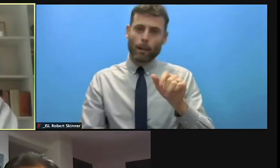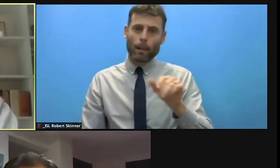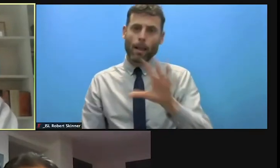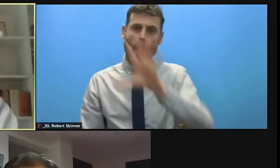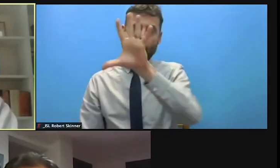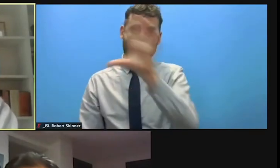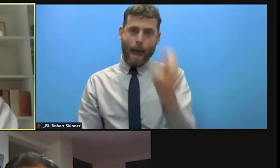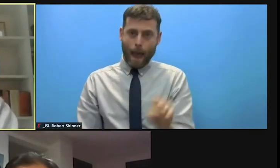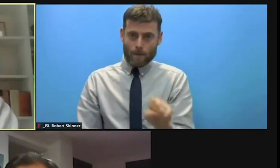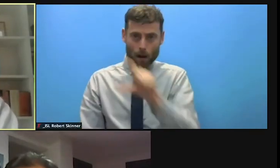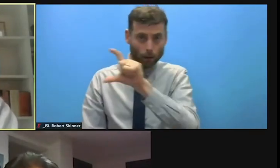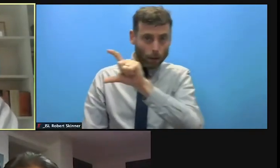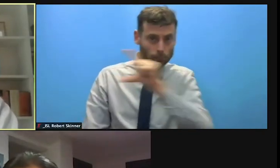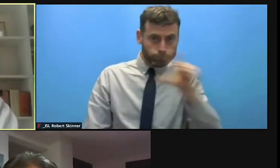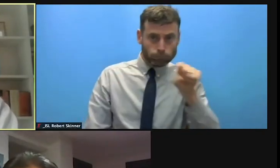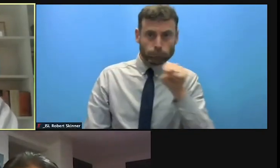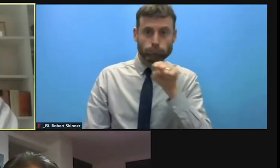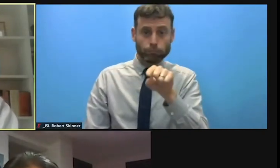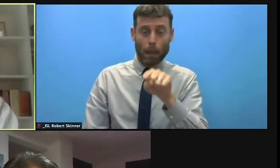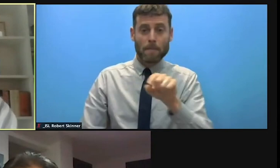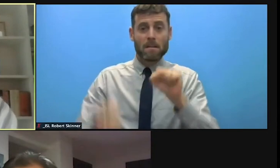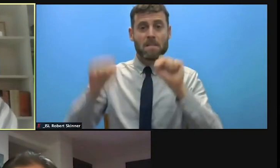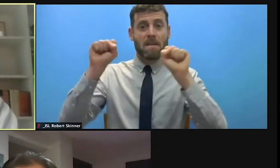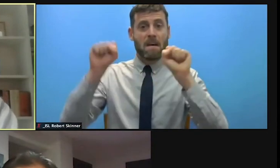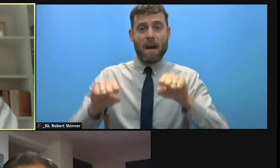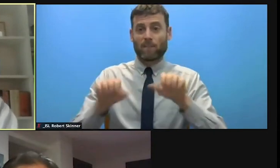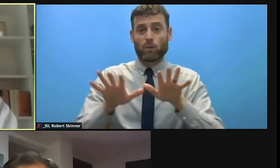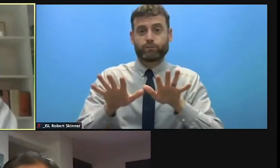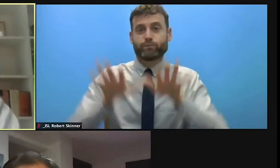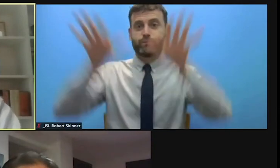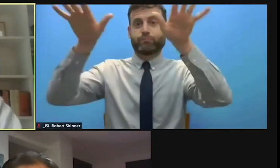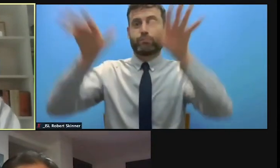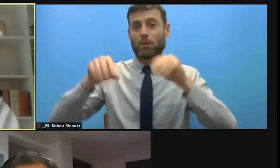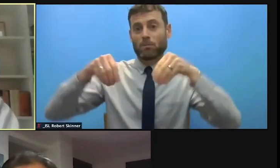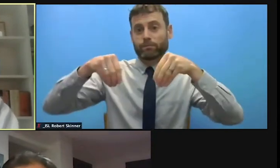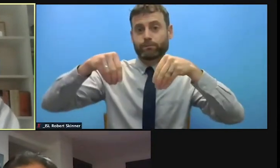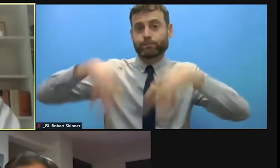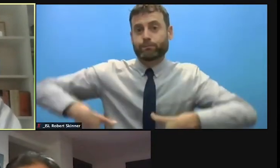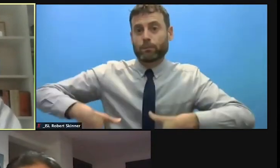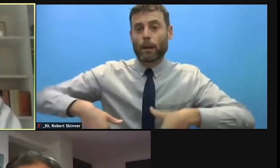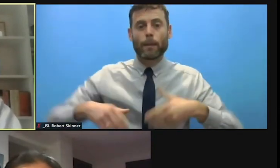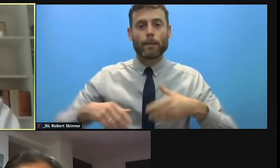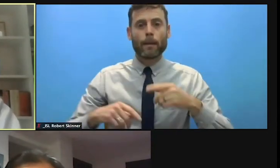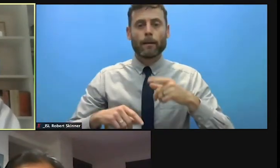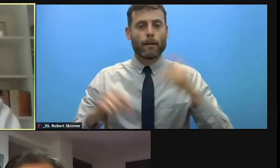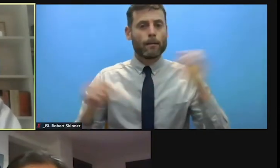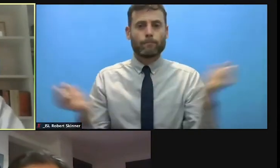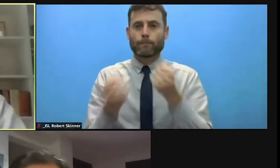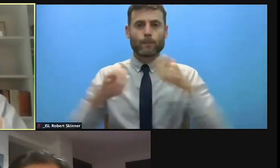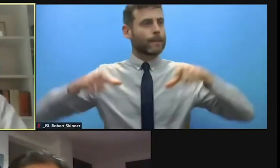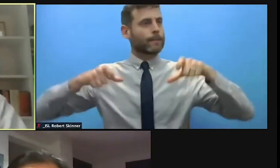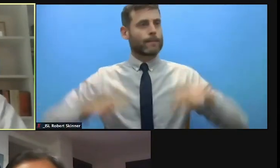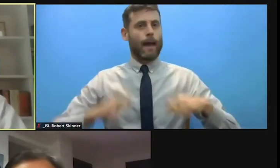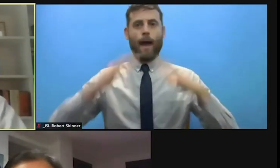own countries by 2050 because of climate change. What impact has the COVID pandemic already